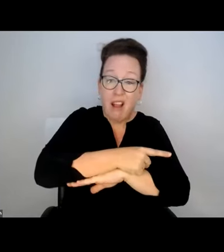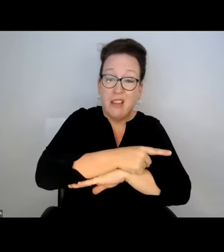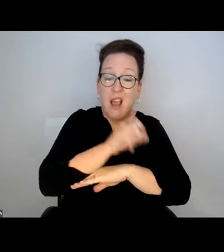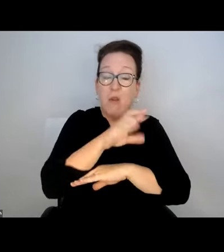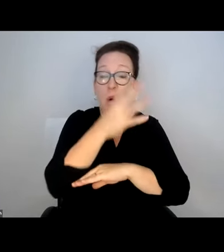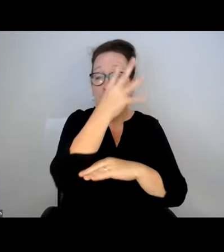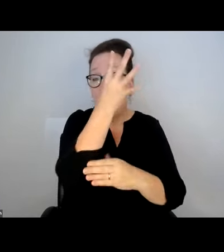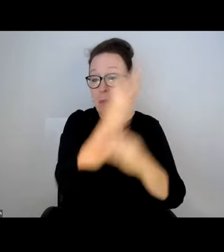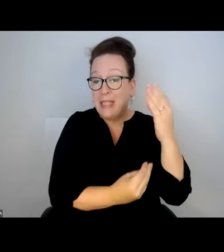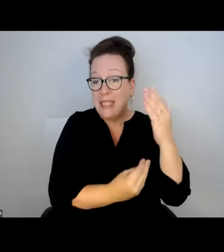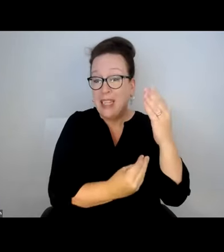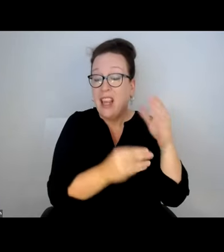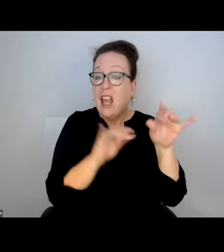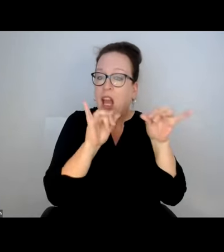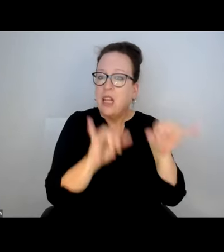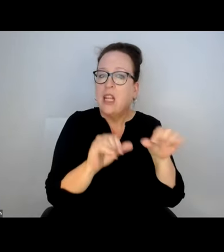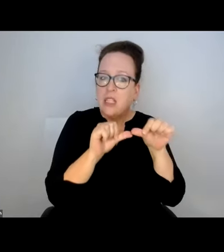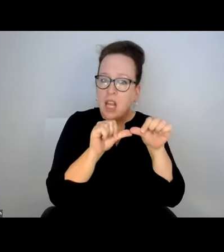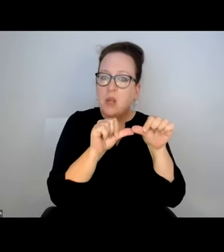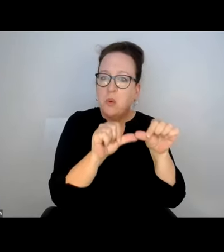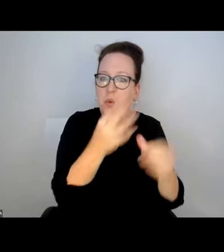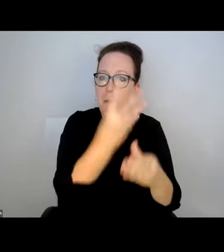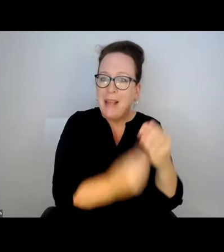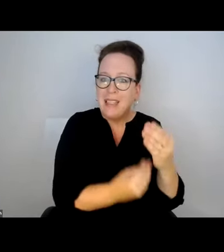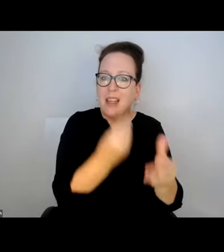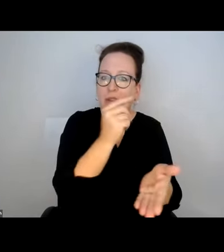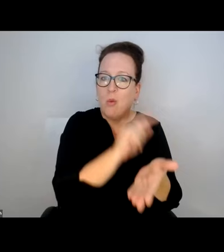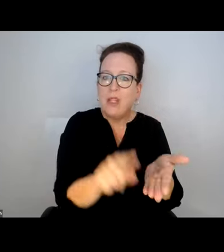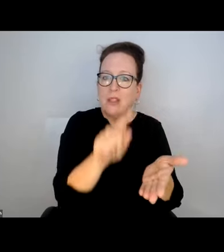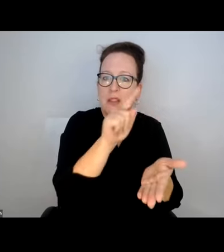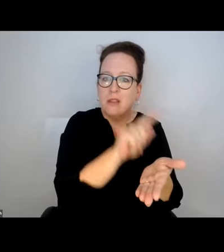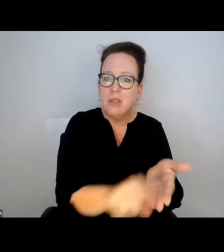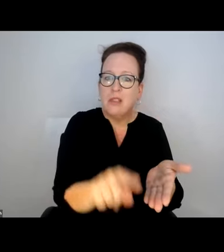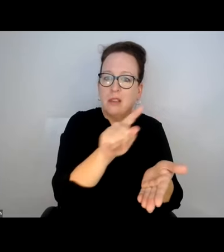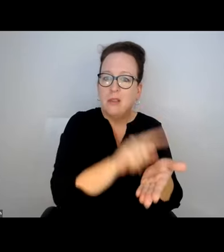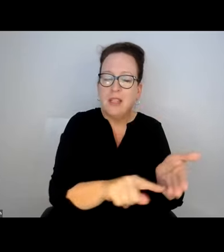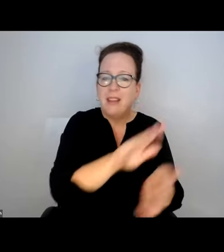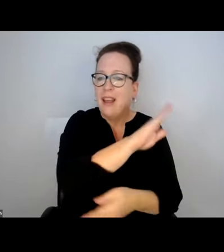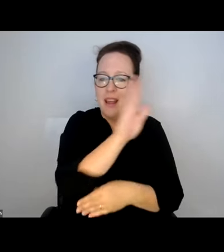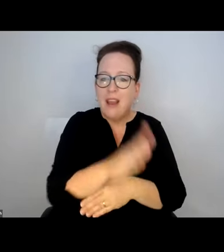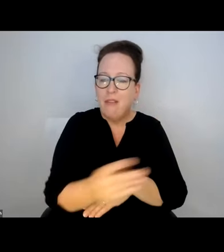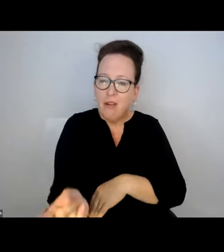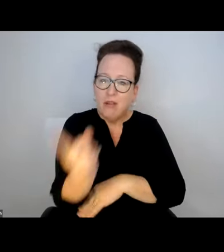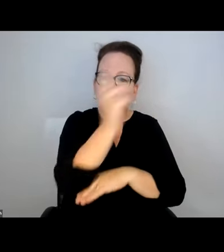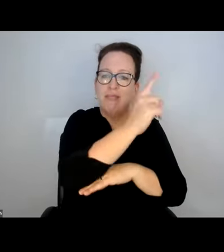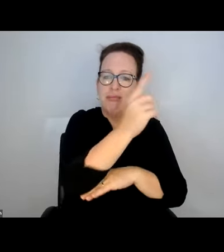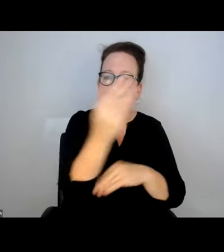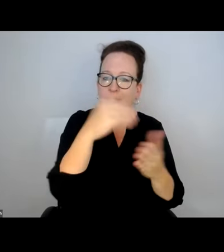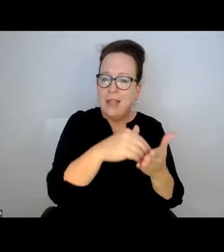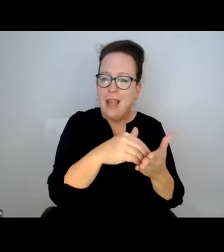OFTEN YOU HAVE BUS STOP SIGNS THAT ARE KNOCKED DOWN OR MISSING. THEY GO MISSING FOR DAYS AND